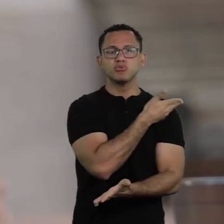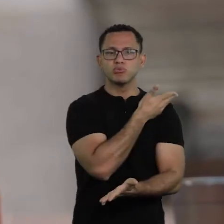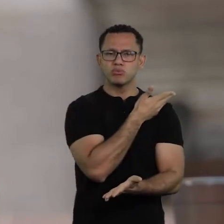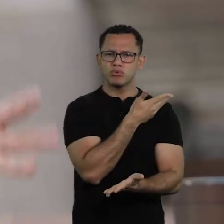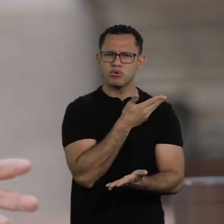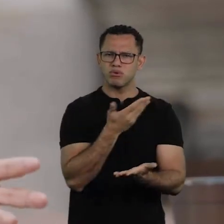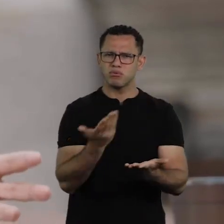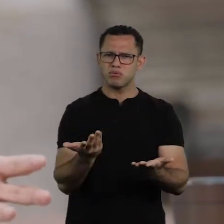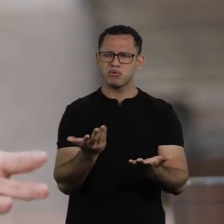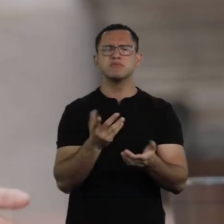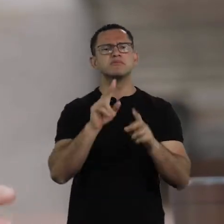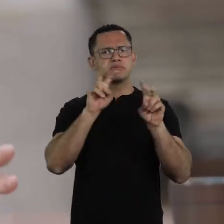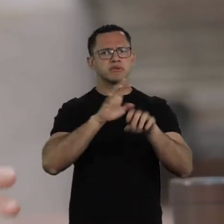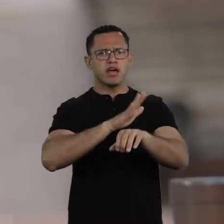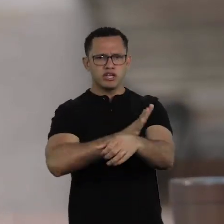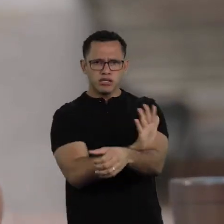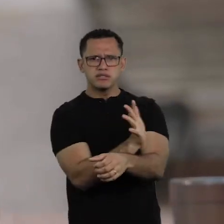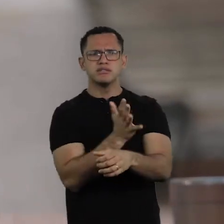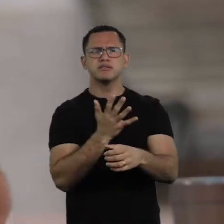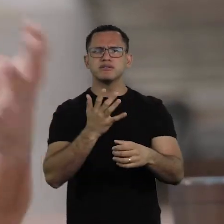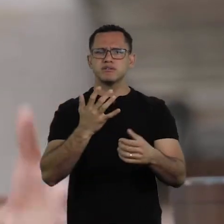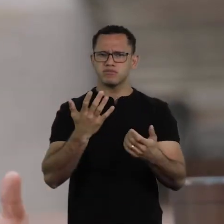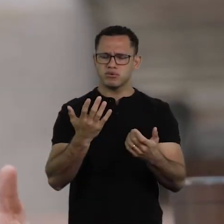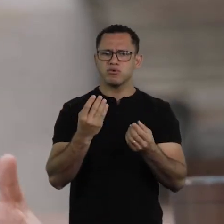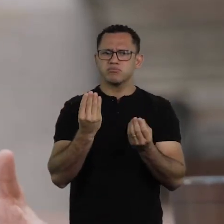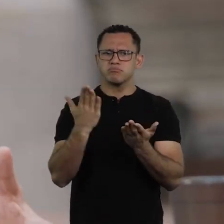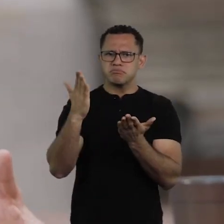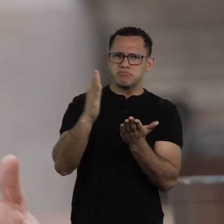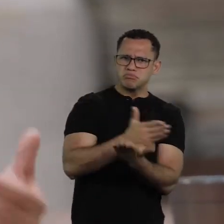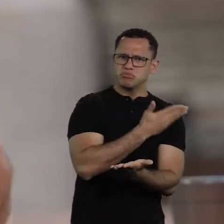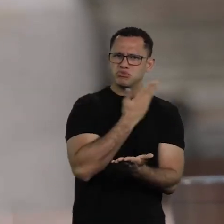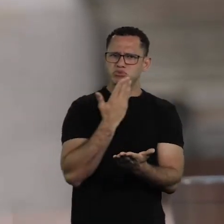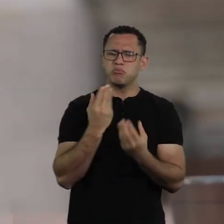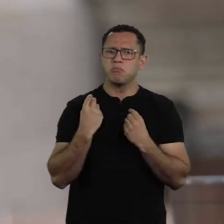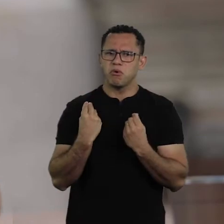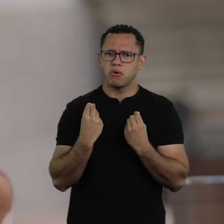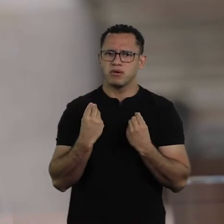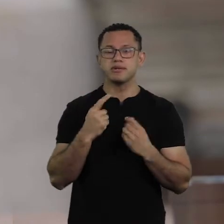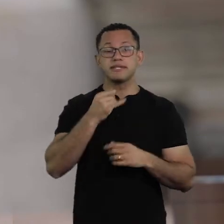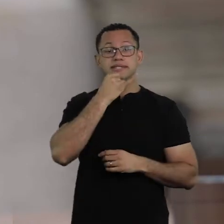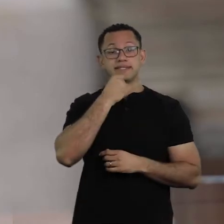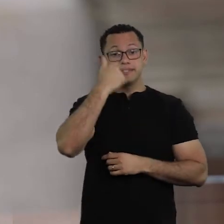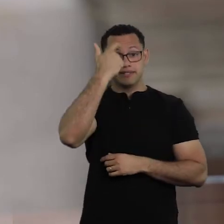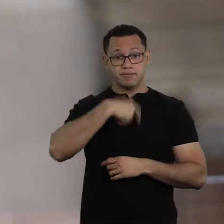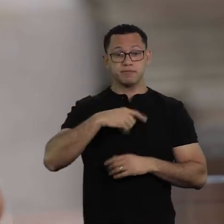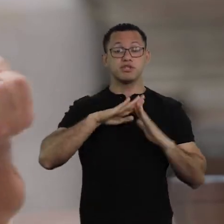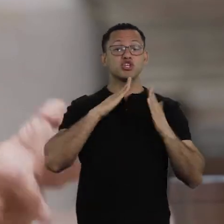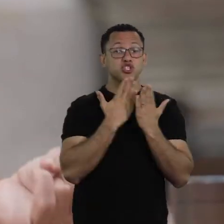there's no other reason why she was so hidden. At school, I had to read